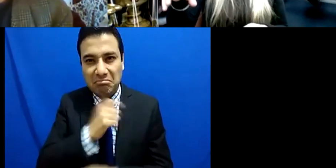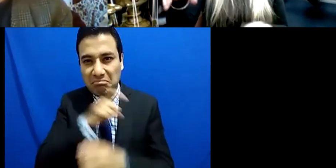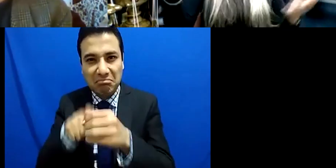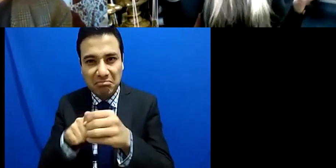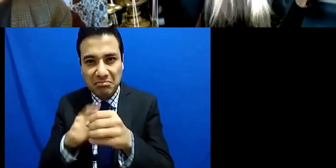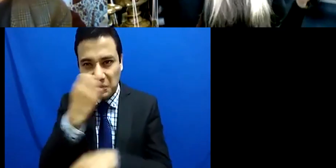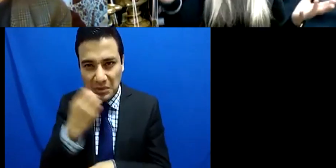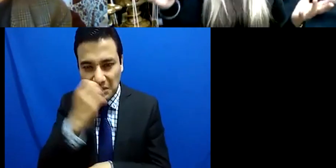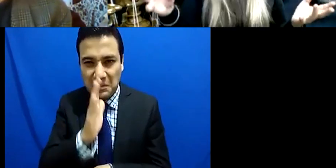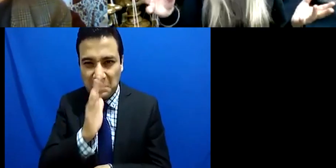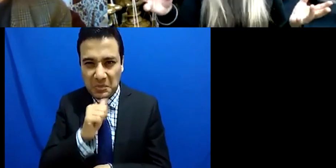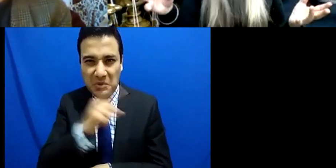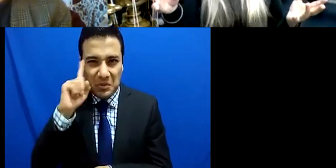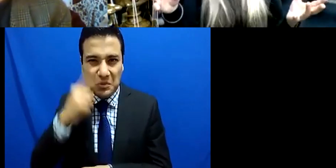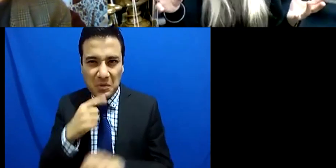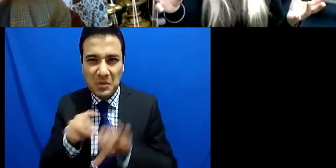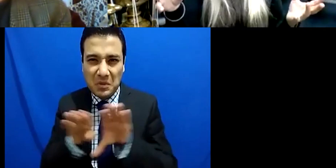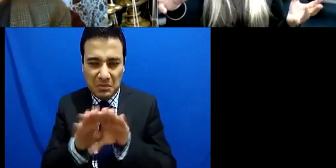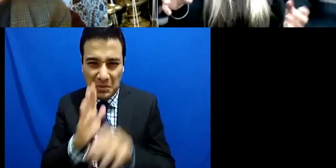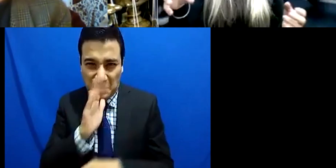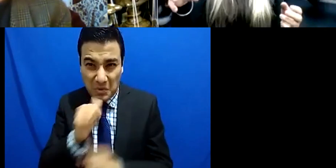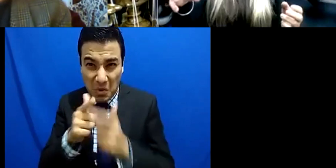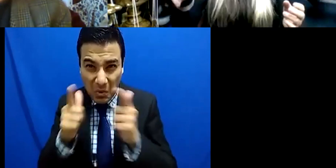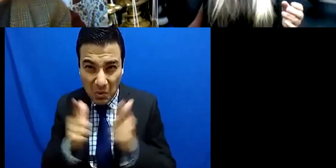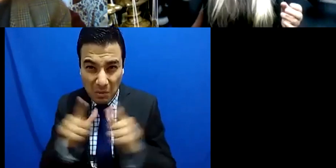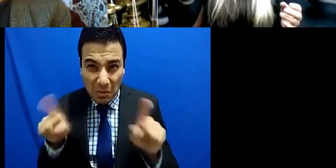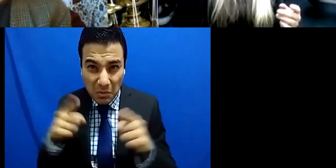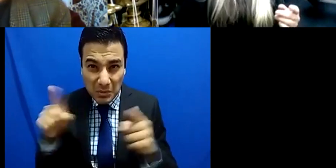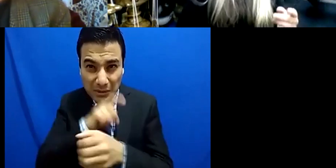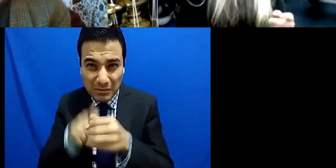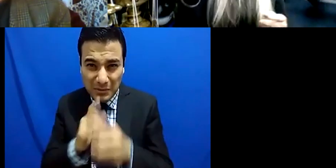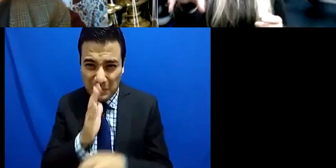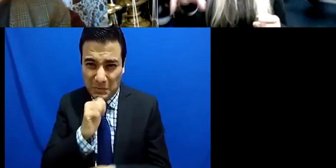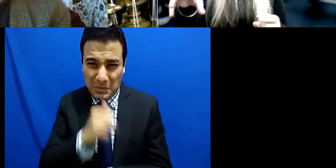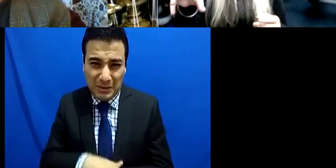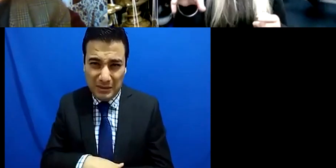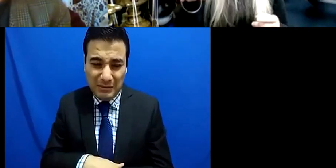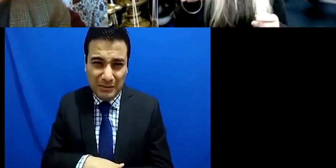and solo percussion what is that no one else is doing it to then one person on the panel who